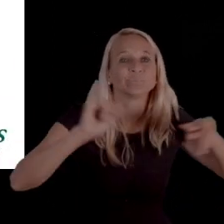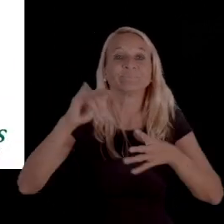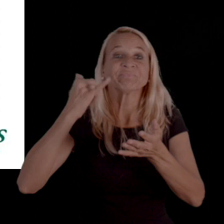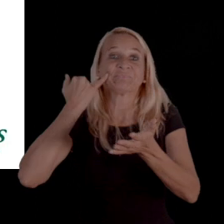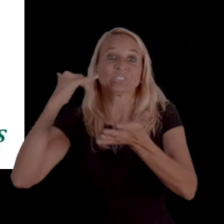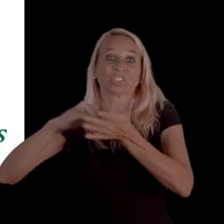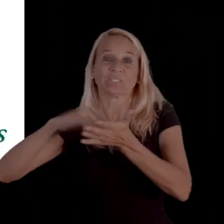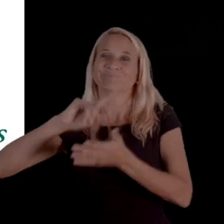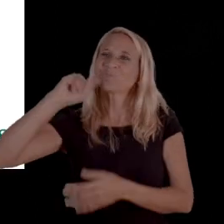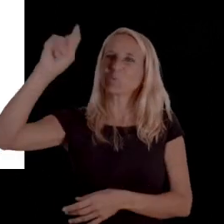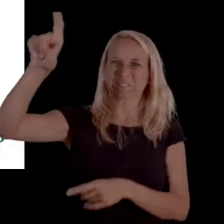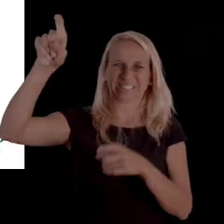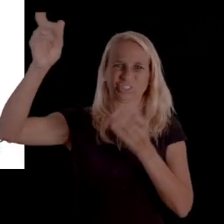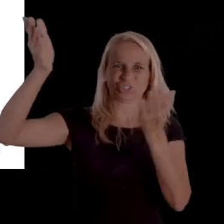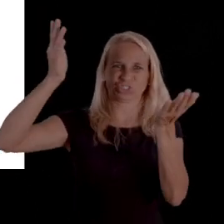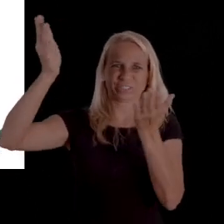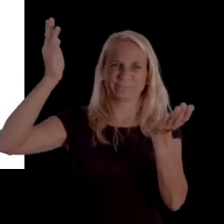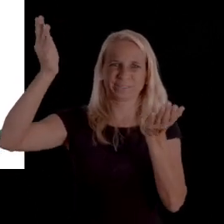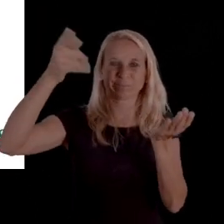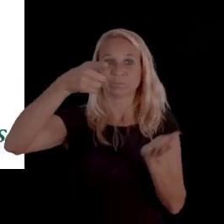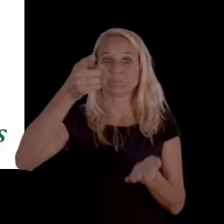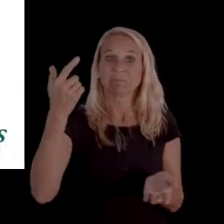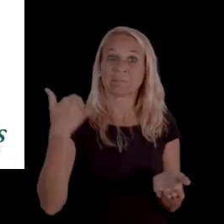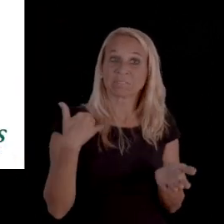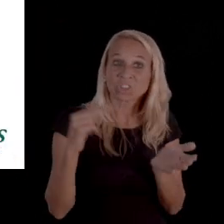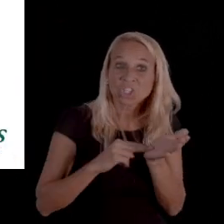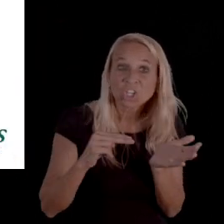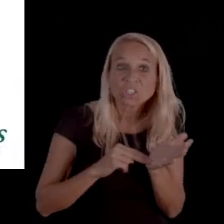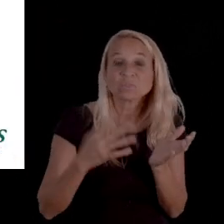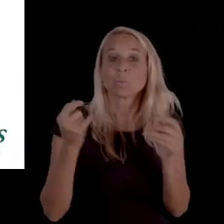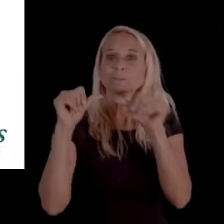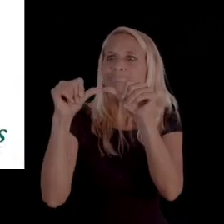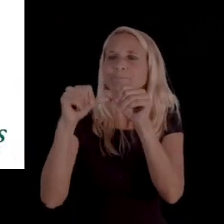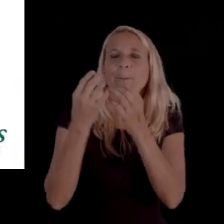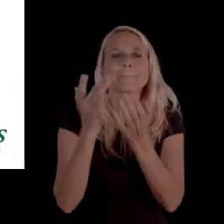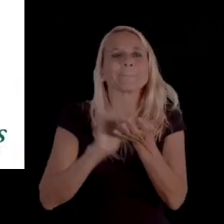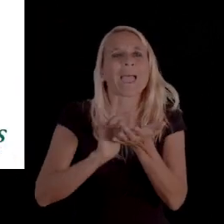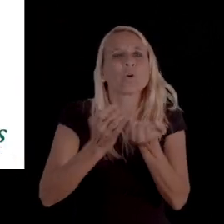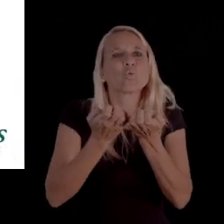So, when a doctor orders a service, if you have nursing, durable medical equipment needs,